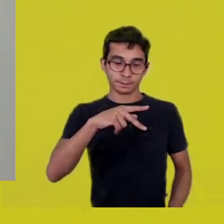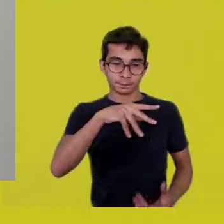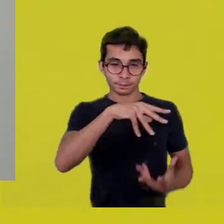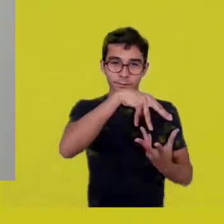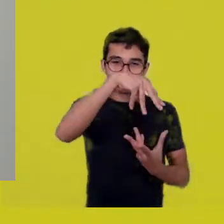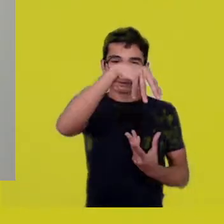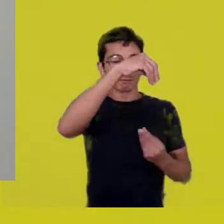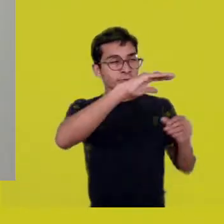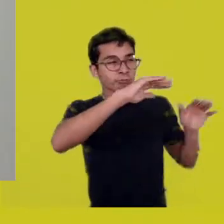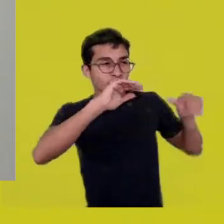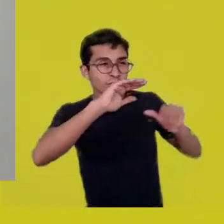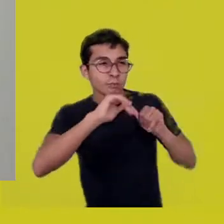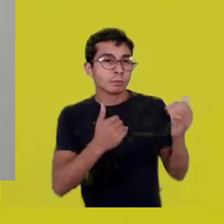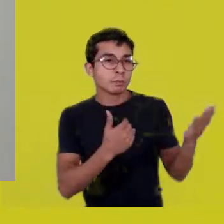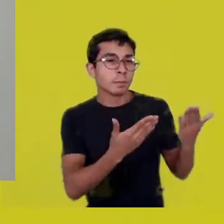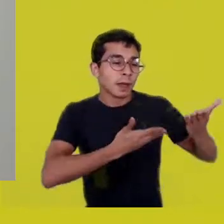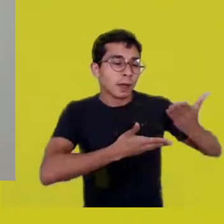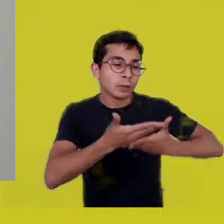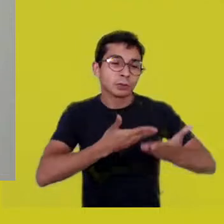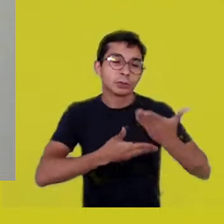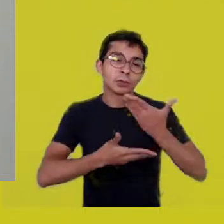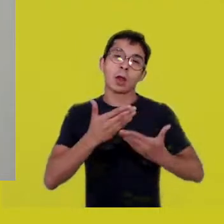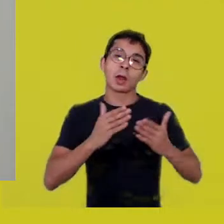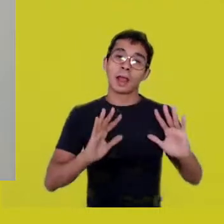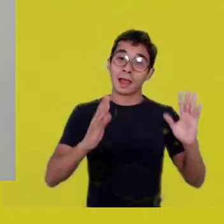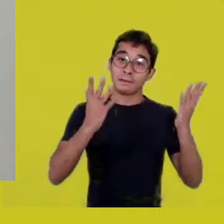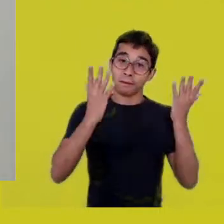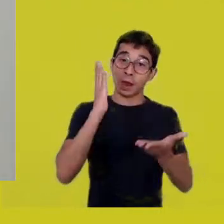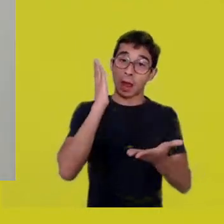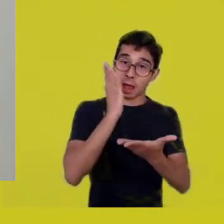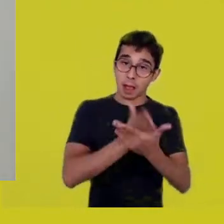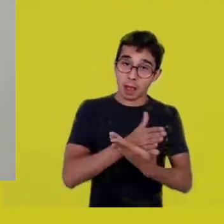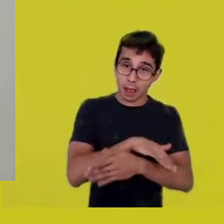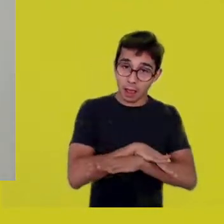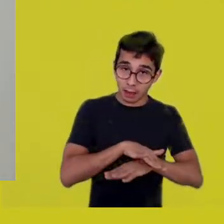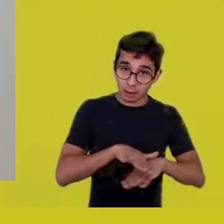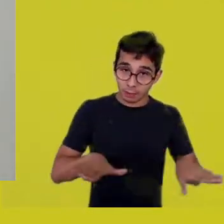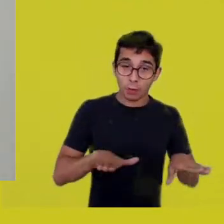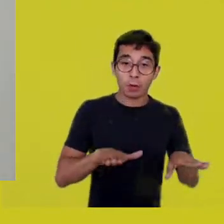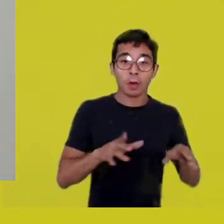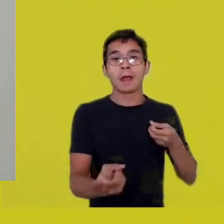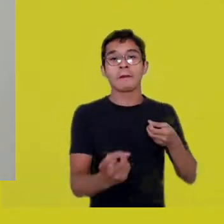after they end this short experience of roaming around on Earth